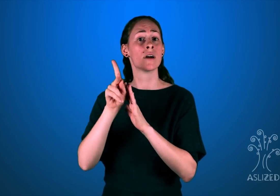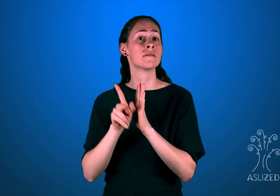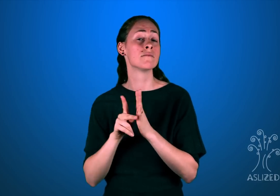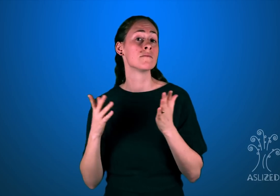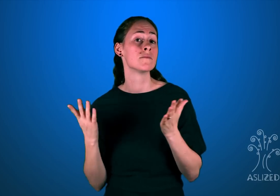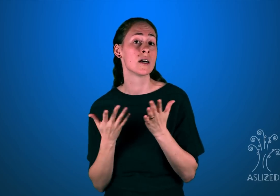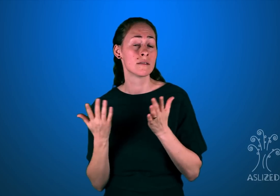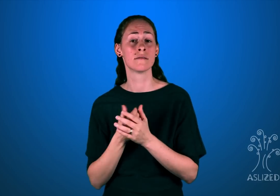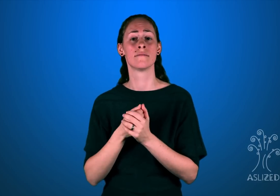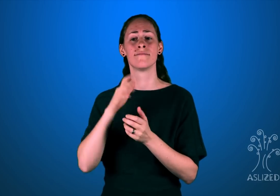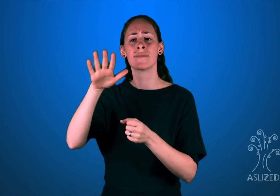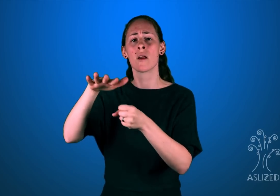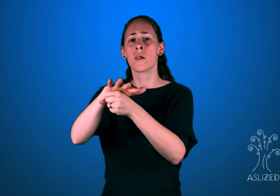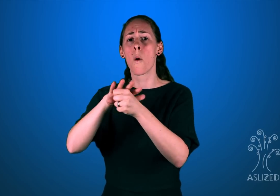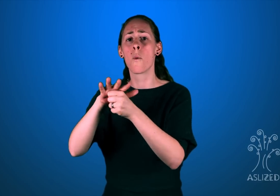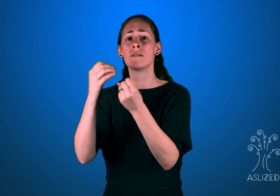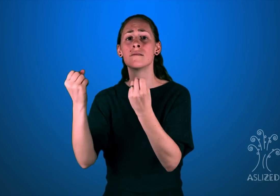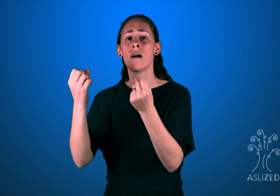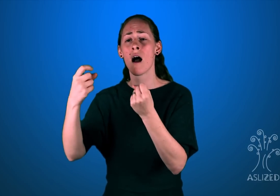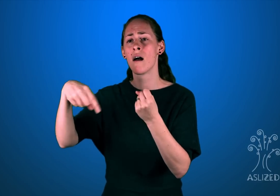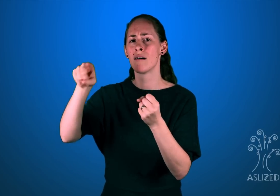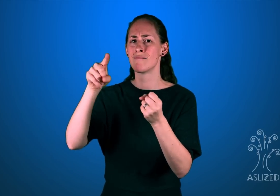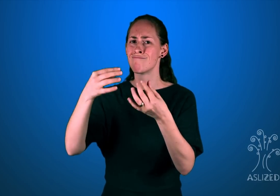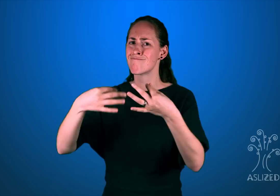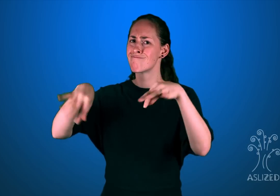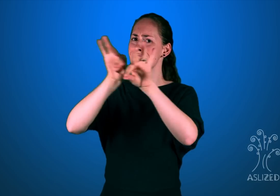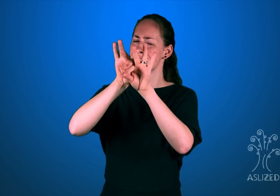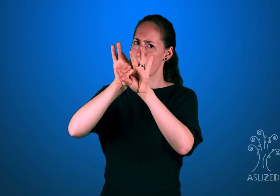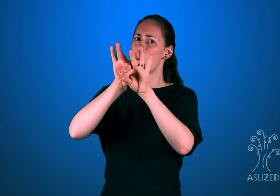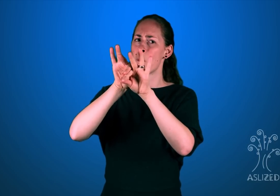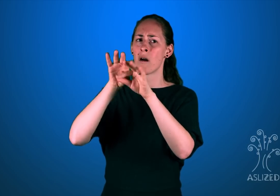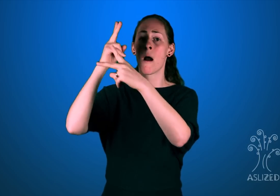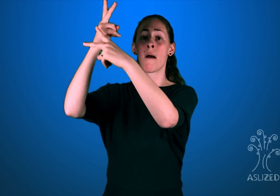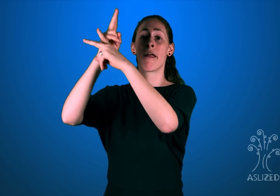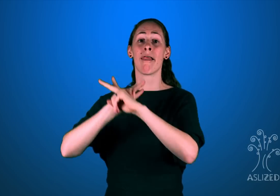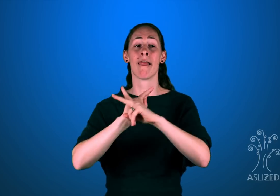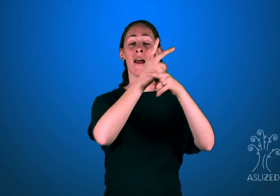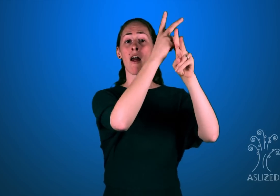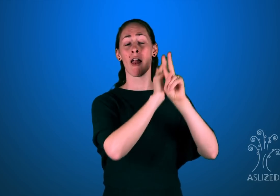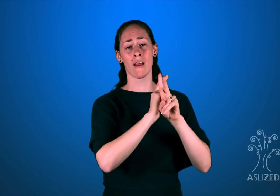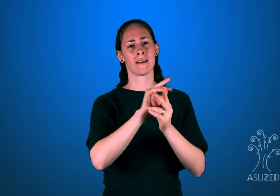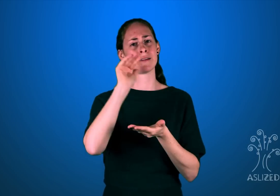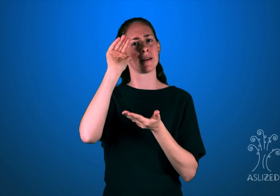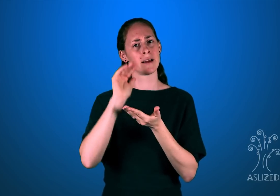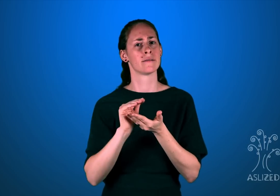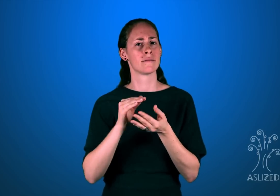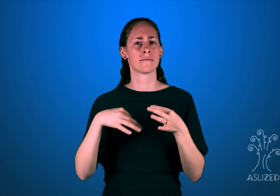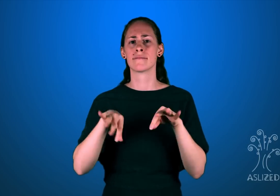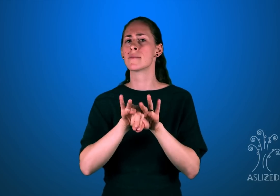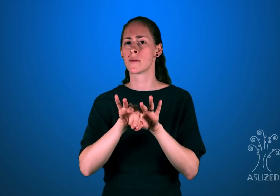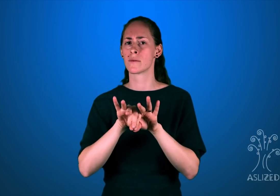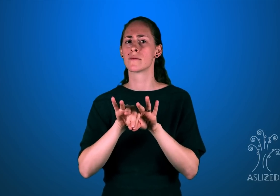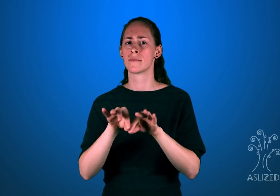Their policy states that the local region's sign is very important and the utilizing of sign from other countries is less important.